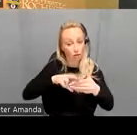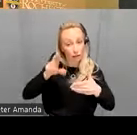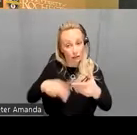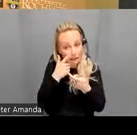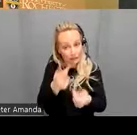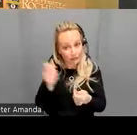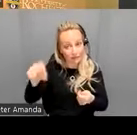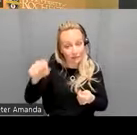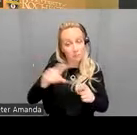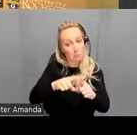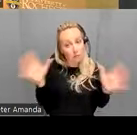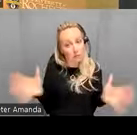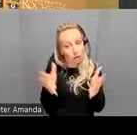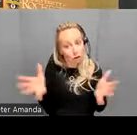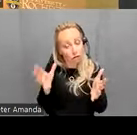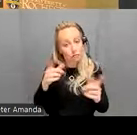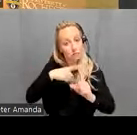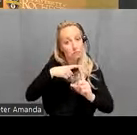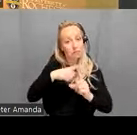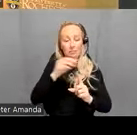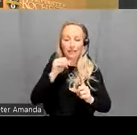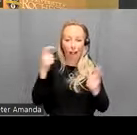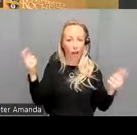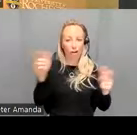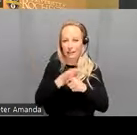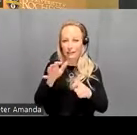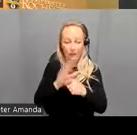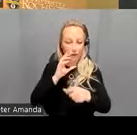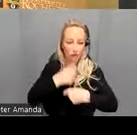but and encouraging but they're probably not large enough to form uh a biomarker you need